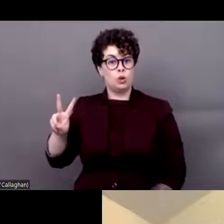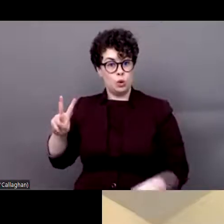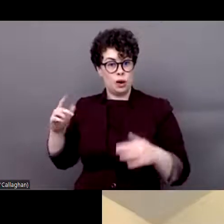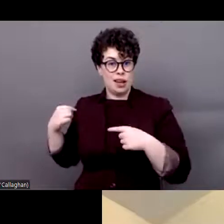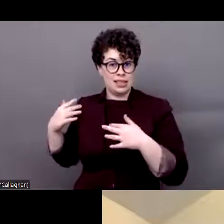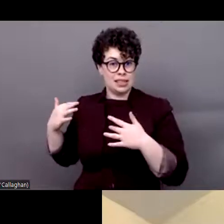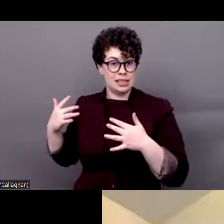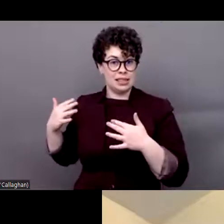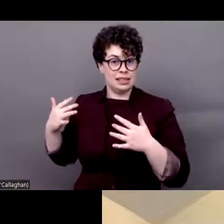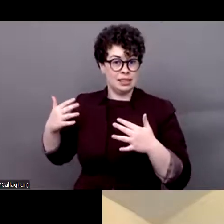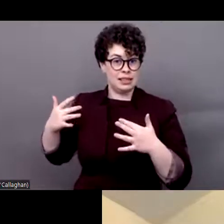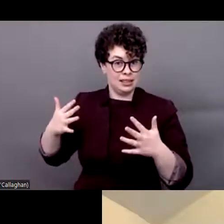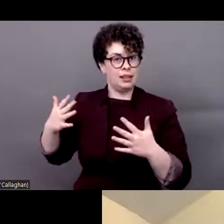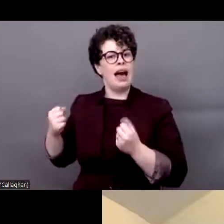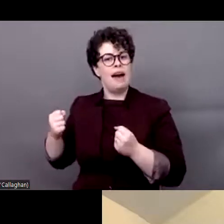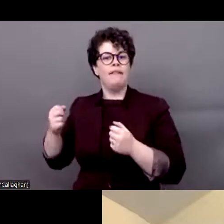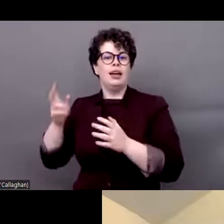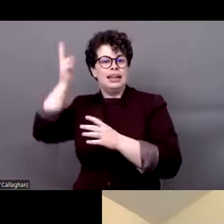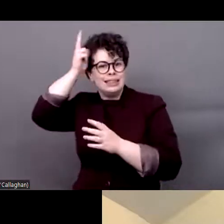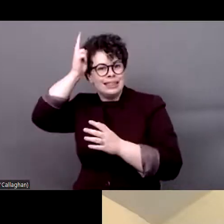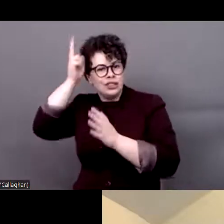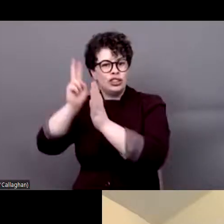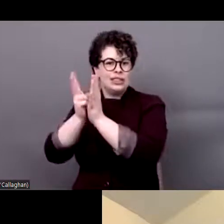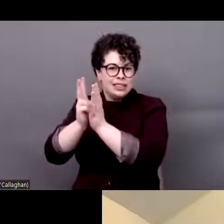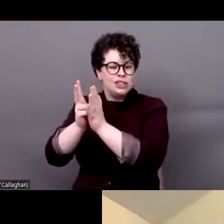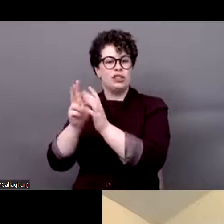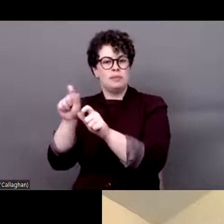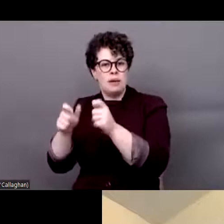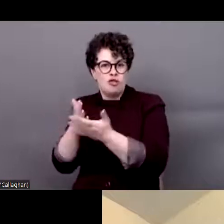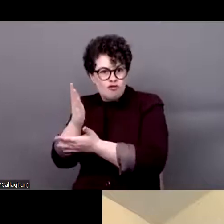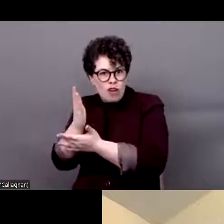of indigenous persons with disabilities. I am happy to inform